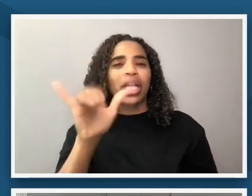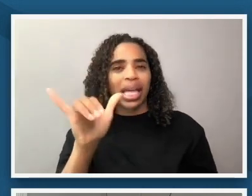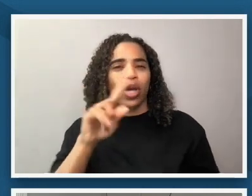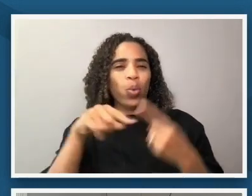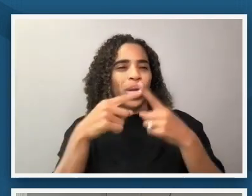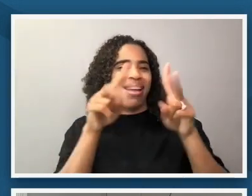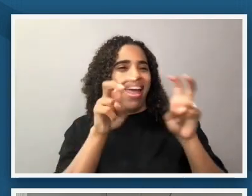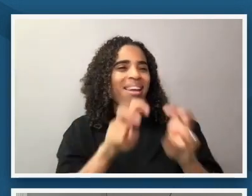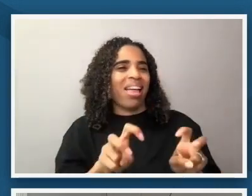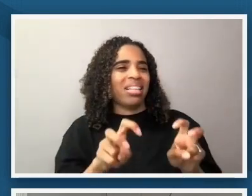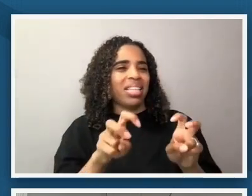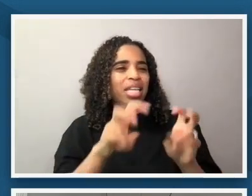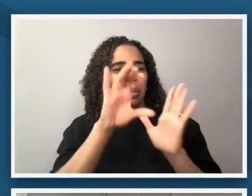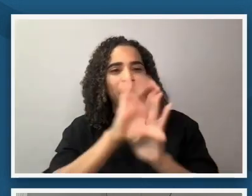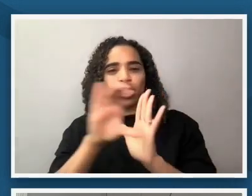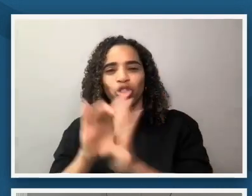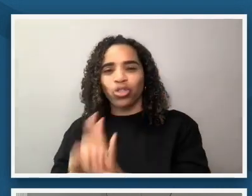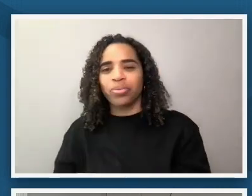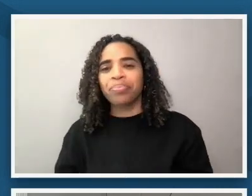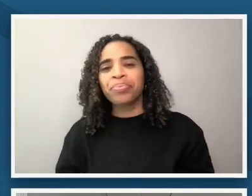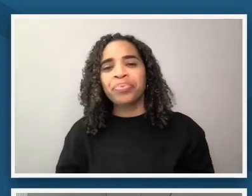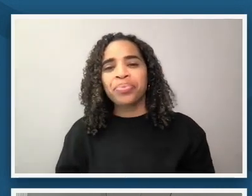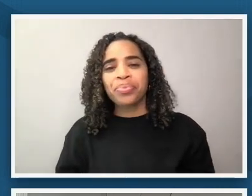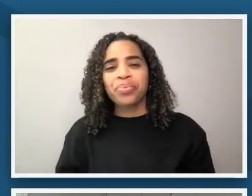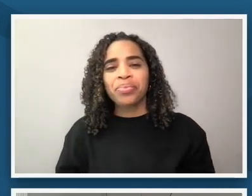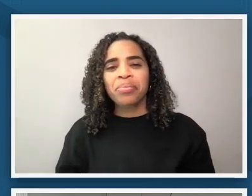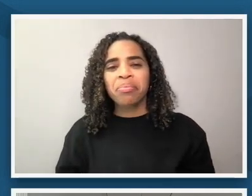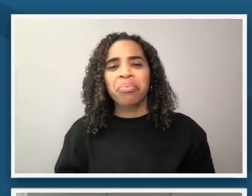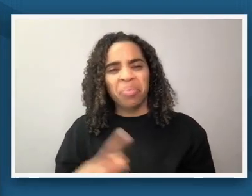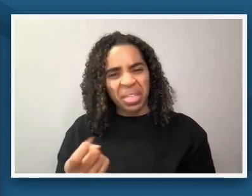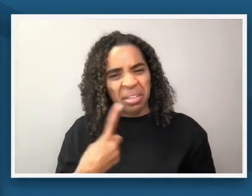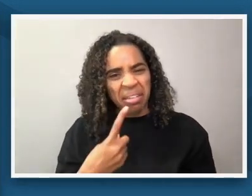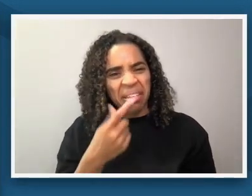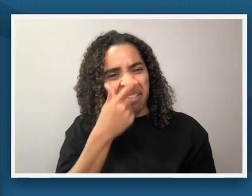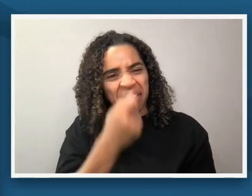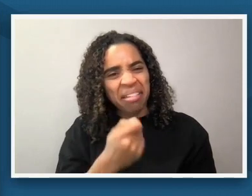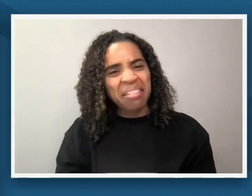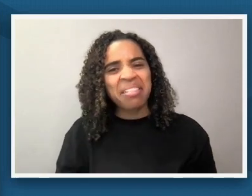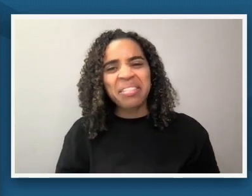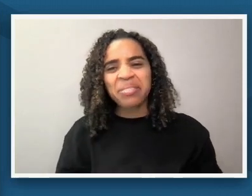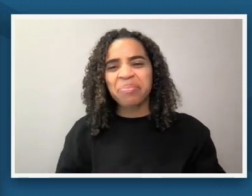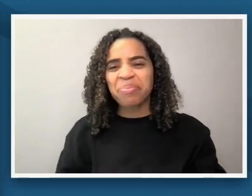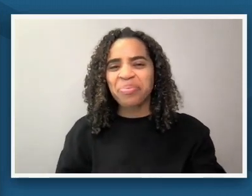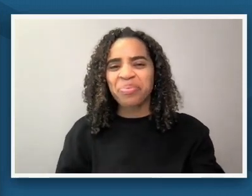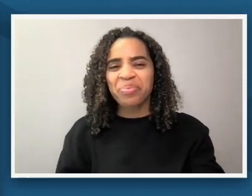artistic liberty oh that's an interesting query